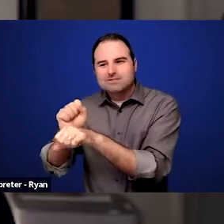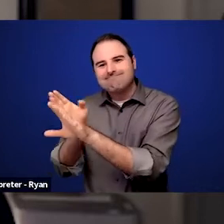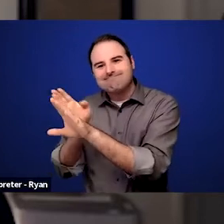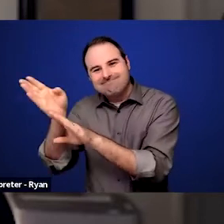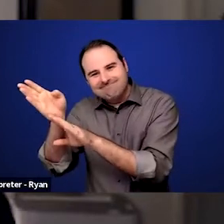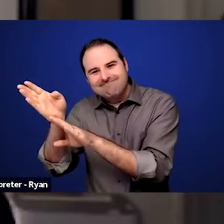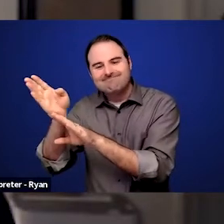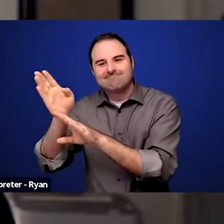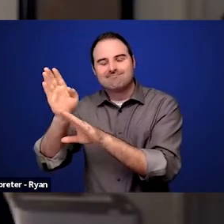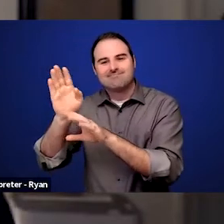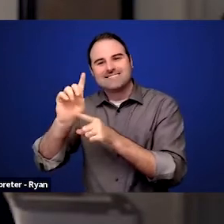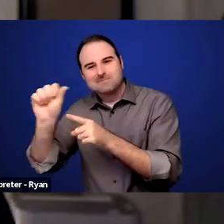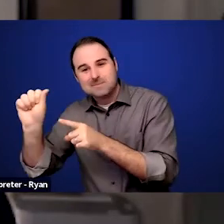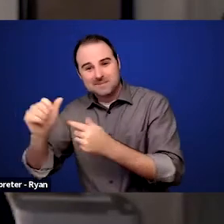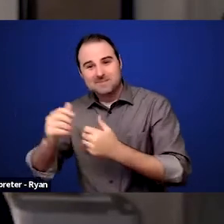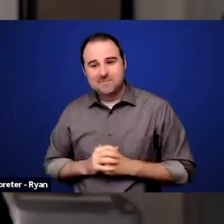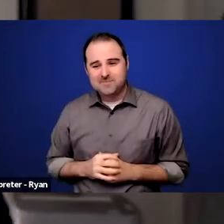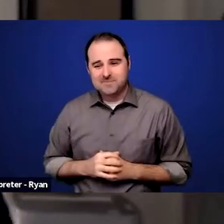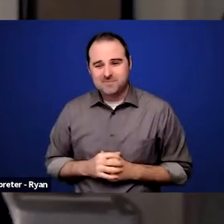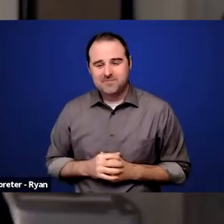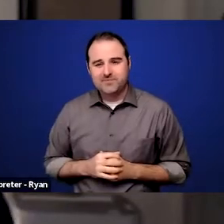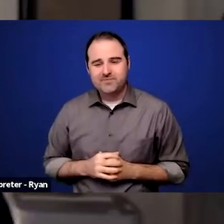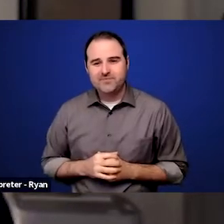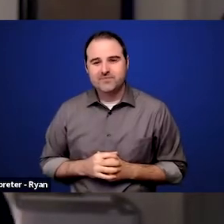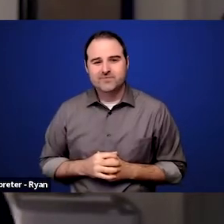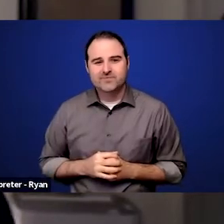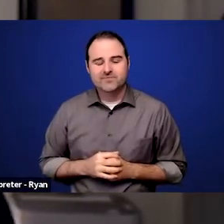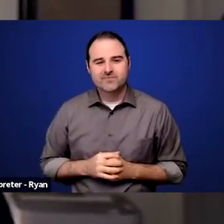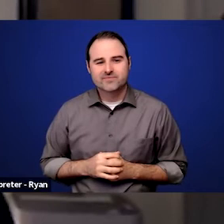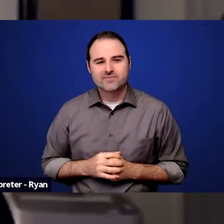And in our discussion today, I think one of the important issues